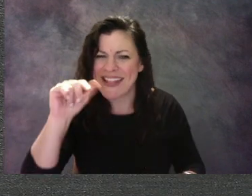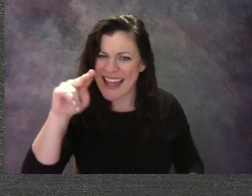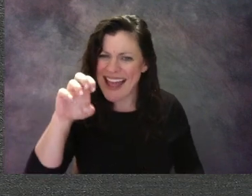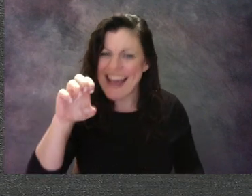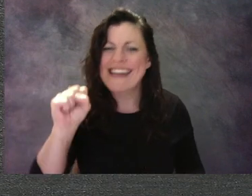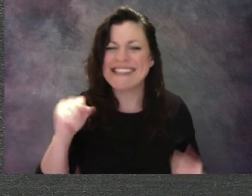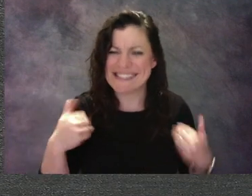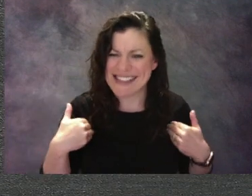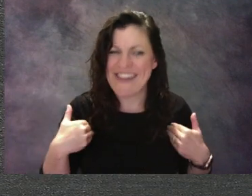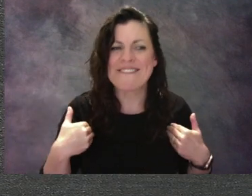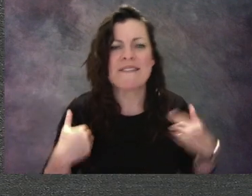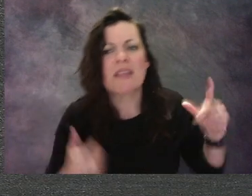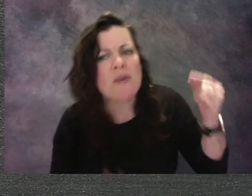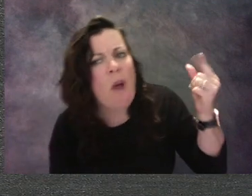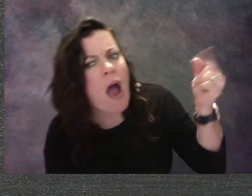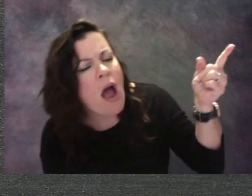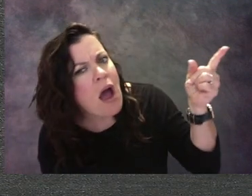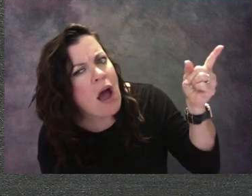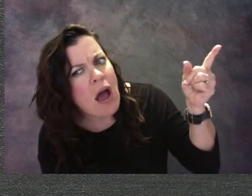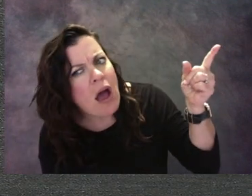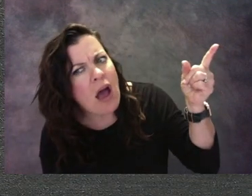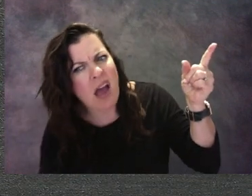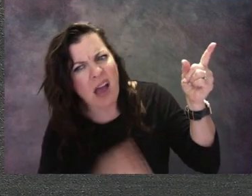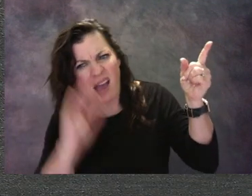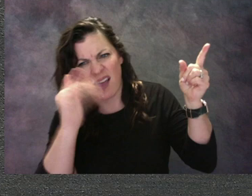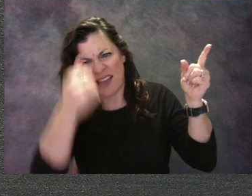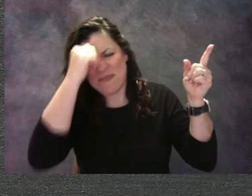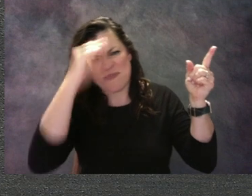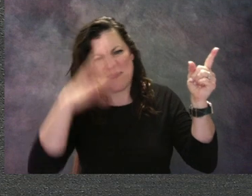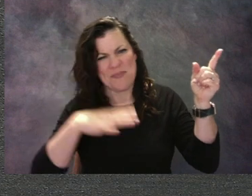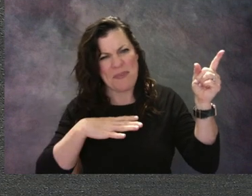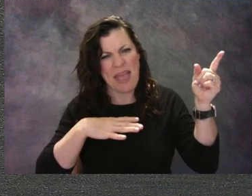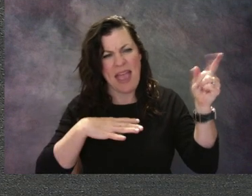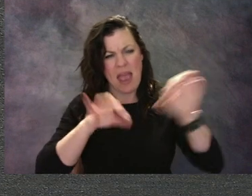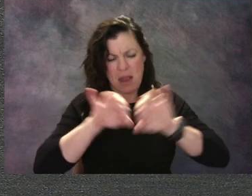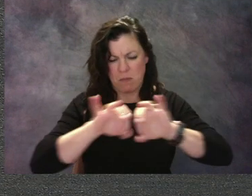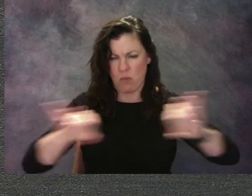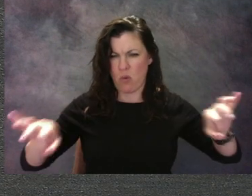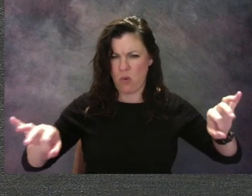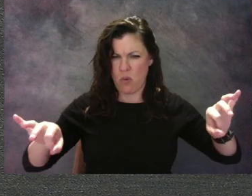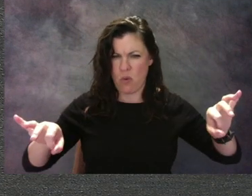She looks like she's looking at the man that's holding that pole and maybe this is water.